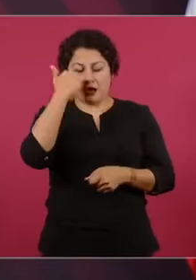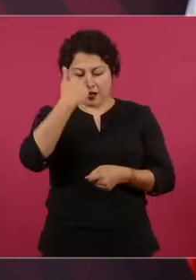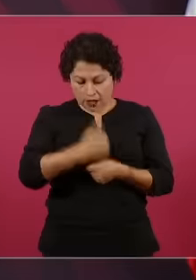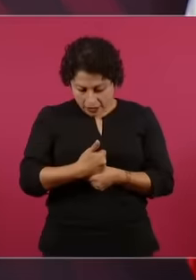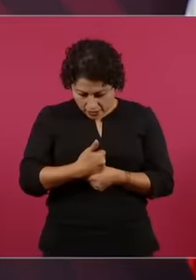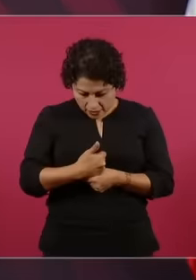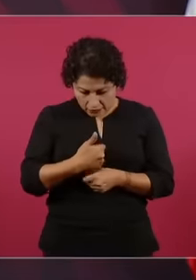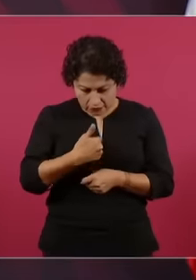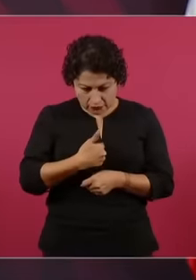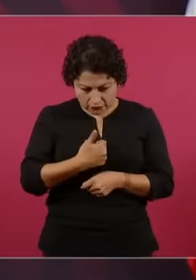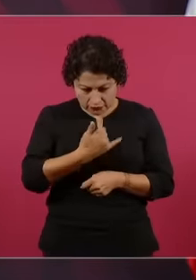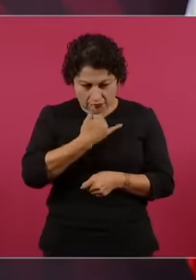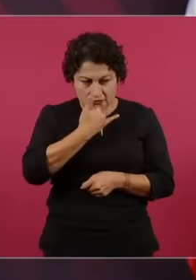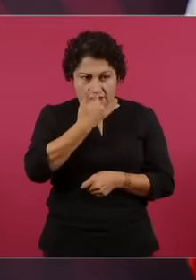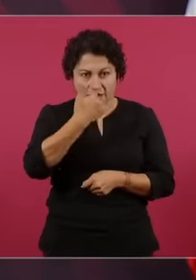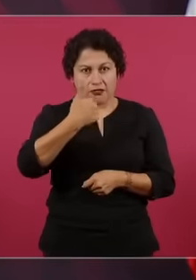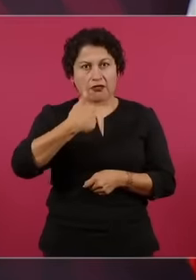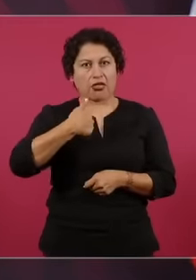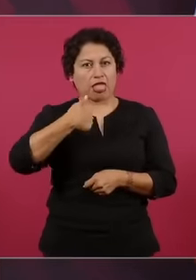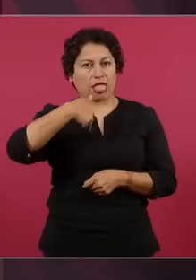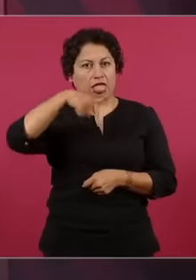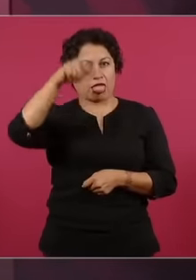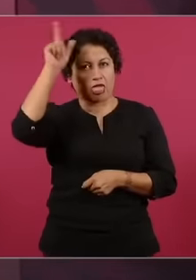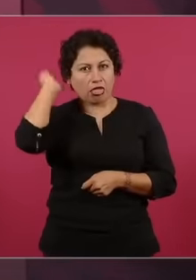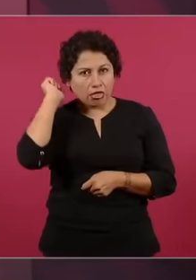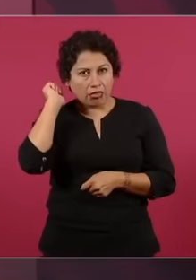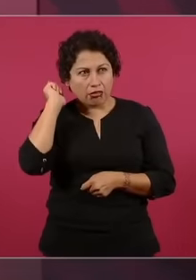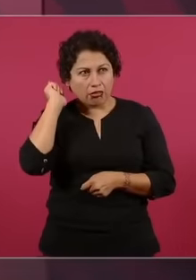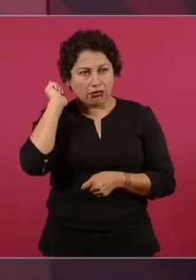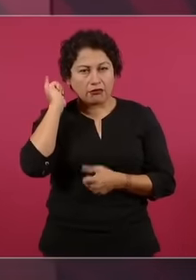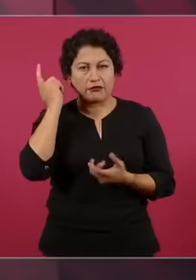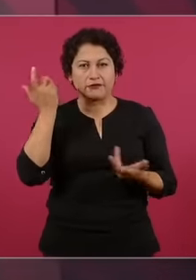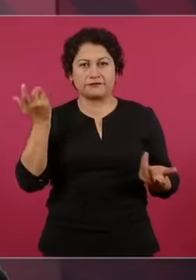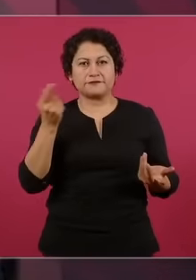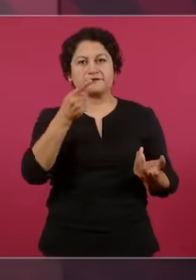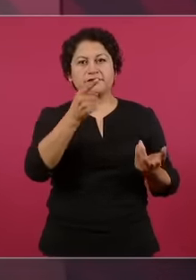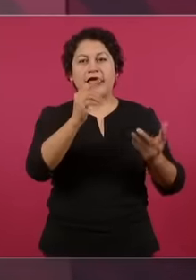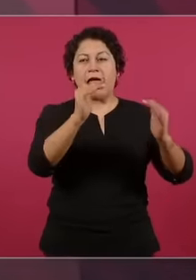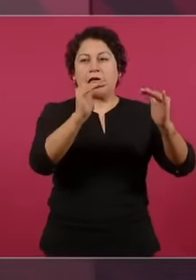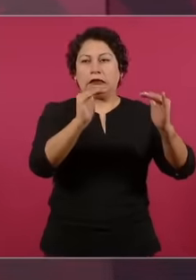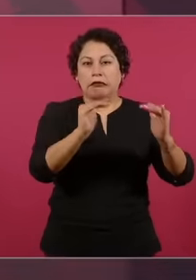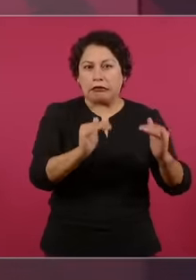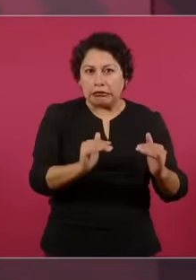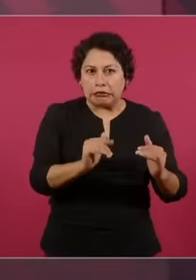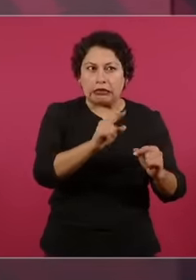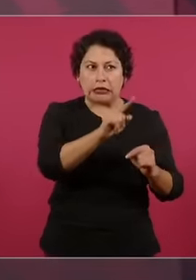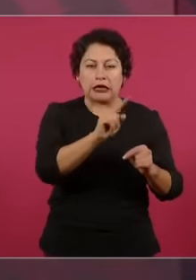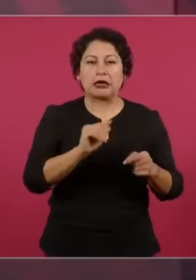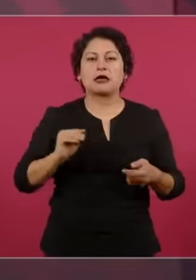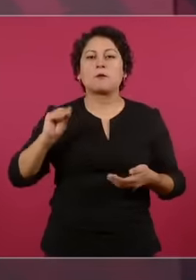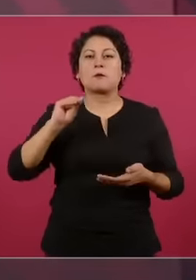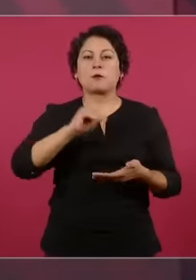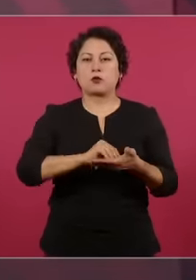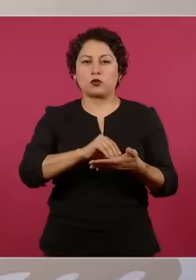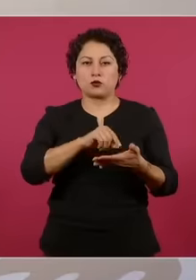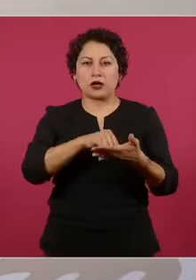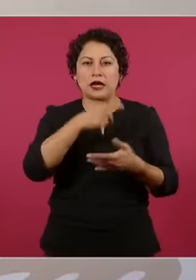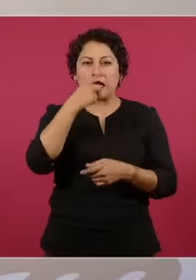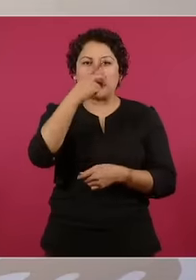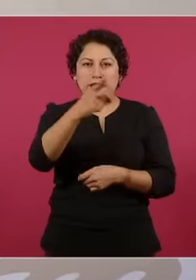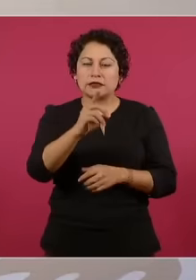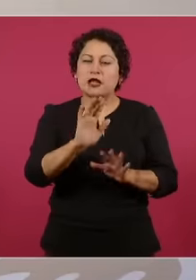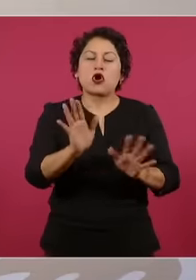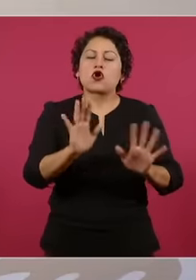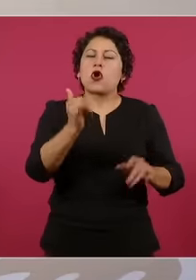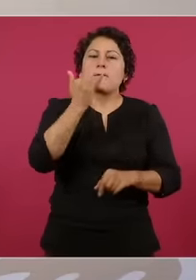so she lowered a little line and already said that it is going to be a dictatorship. Well there it is more or